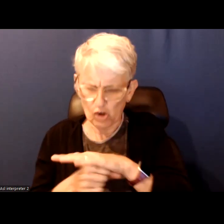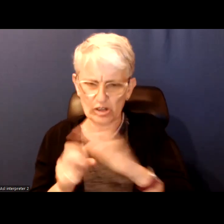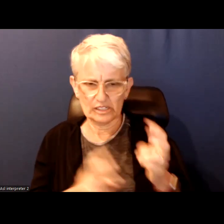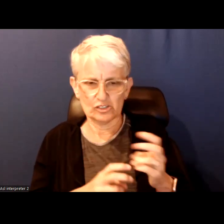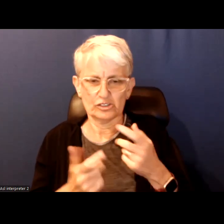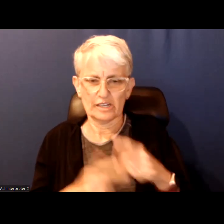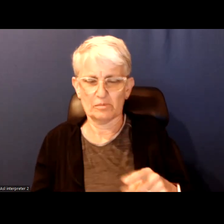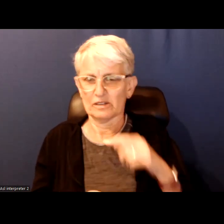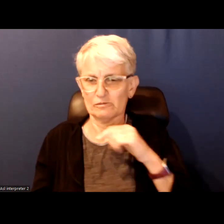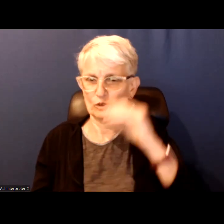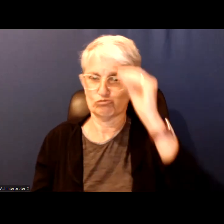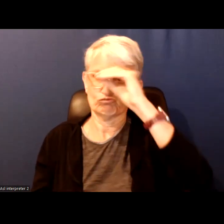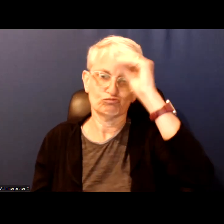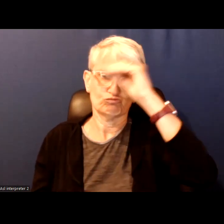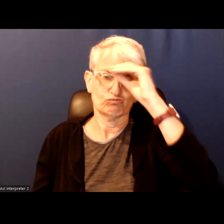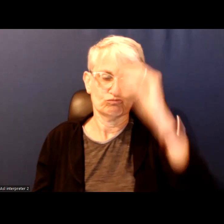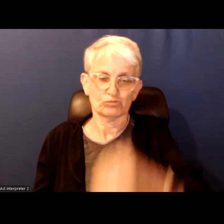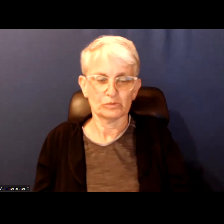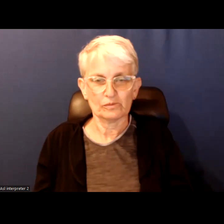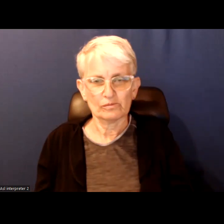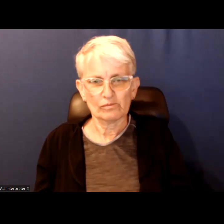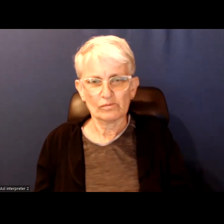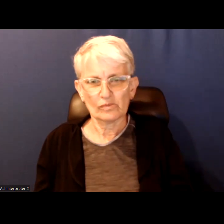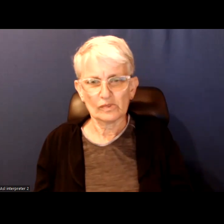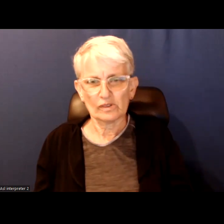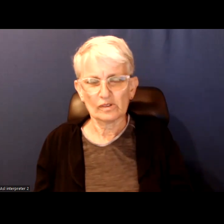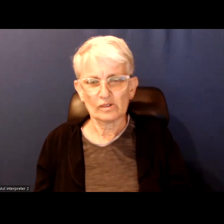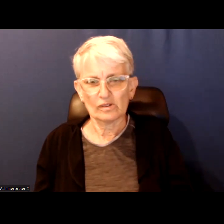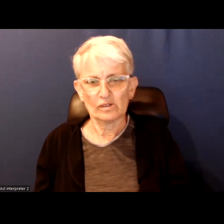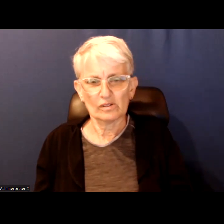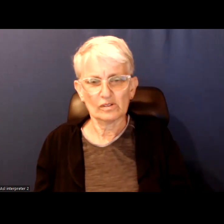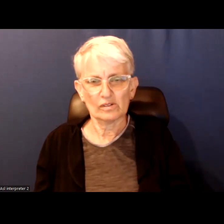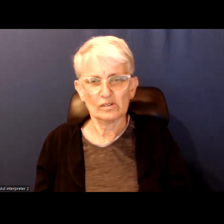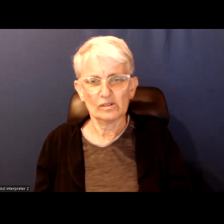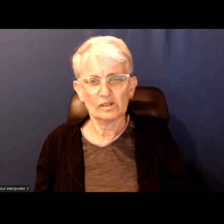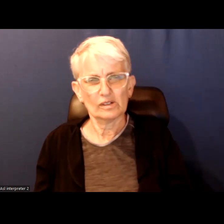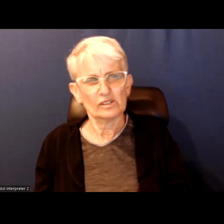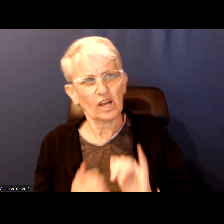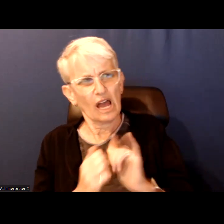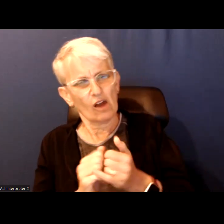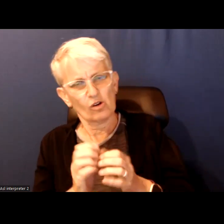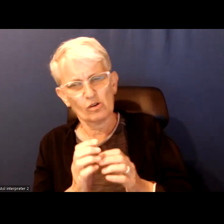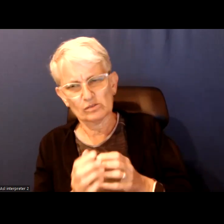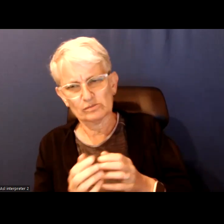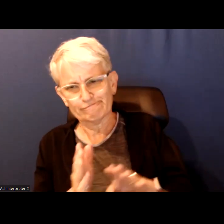So, not sure I have the same terms of how you reveal trust other than we need politicians